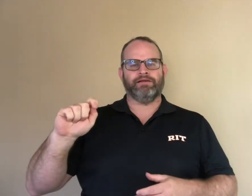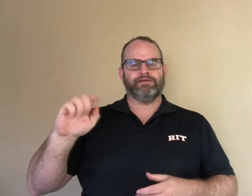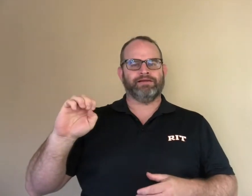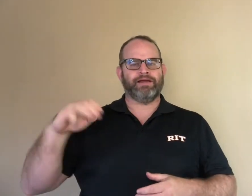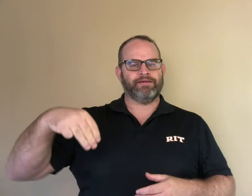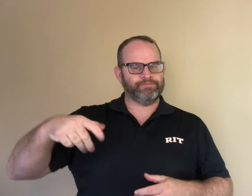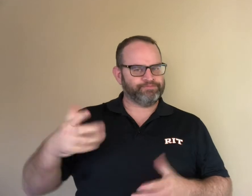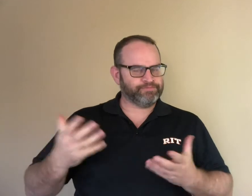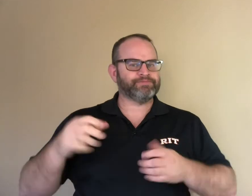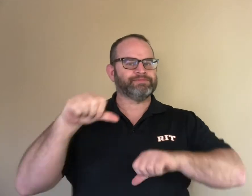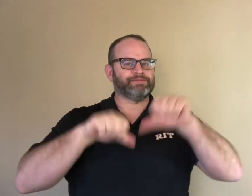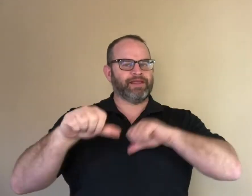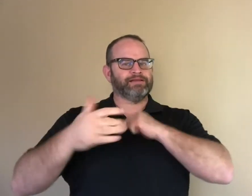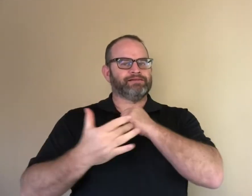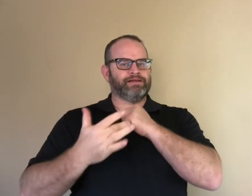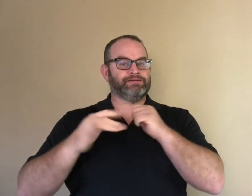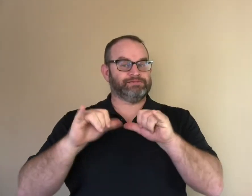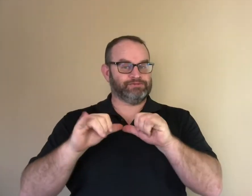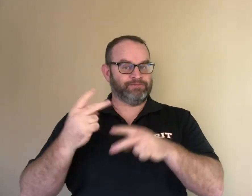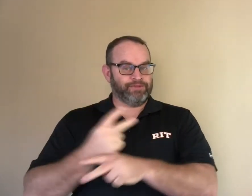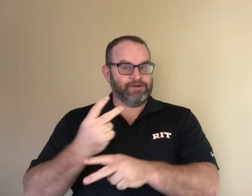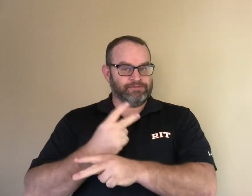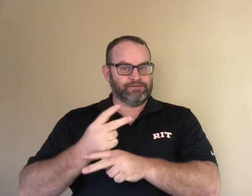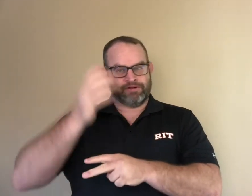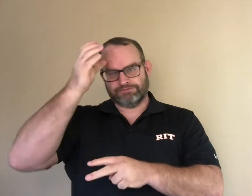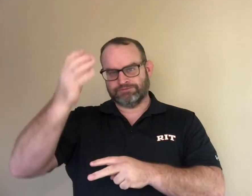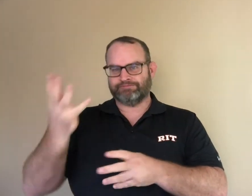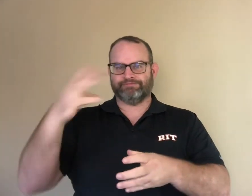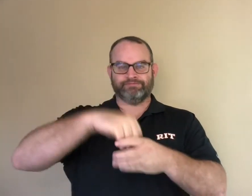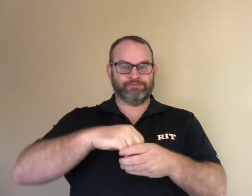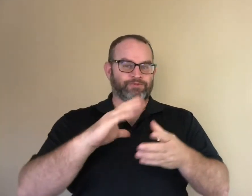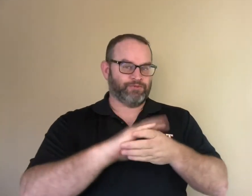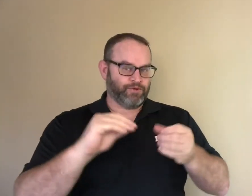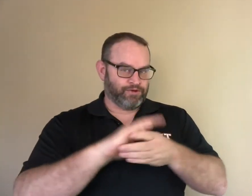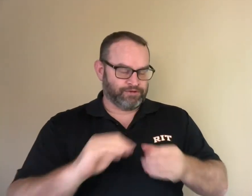STEM stands for Science, Technology, Engineering, and Mathematics.